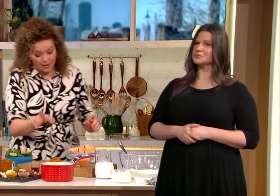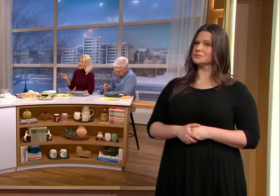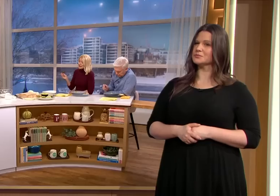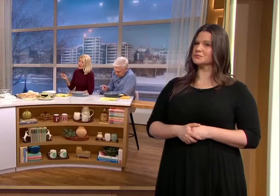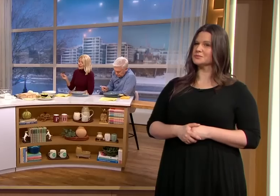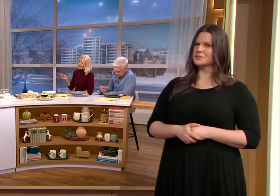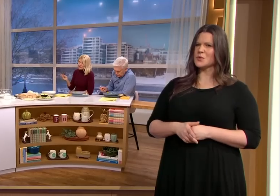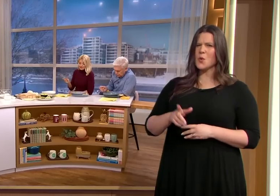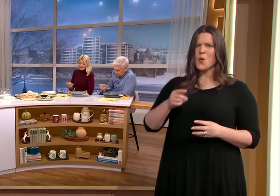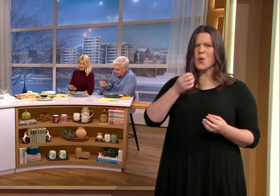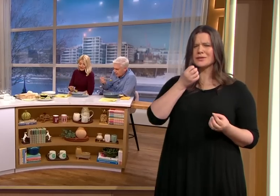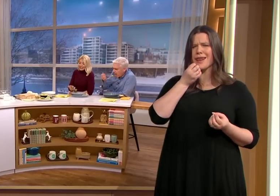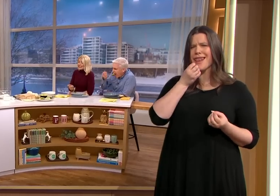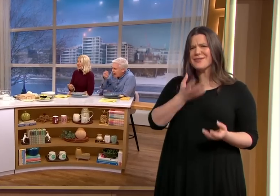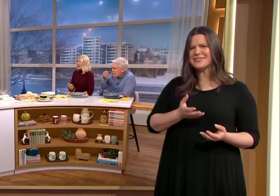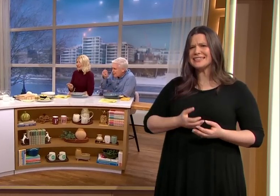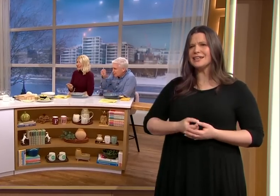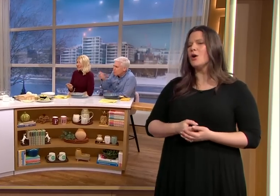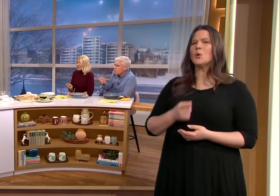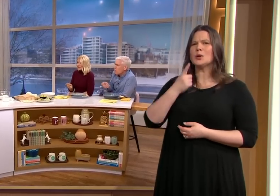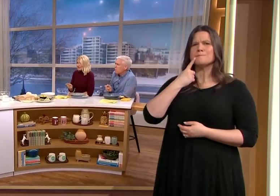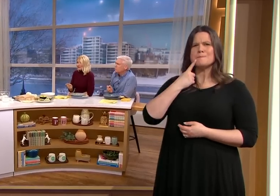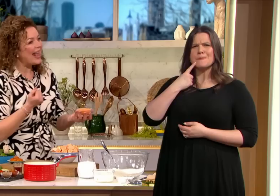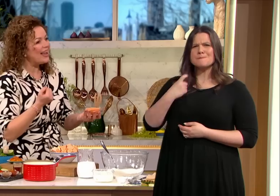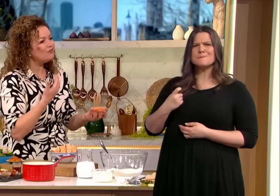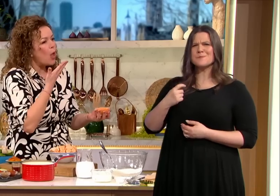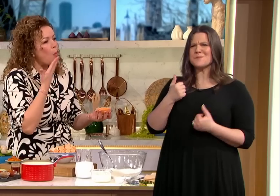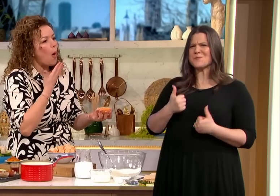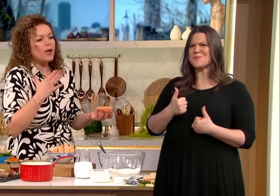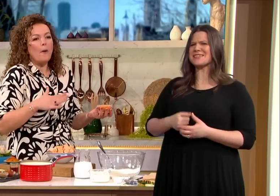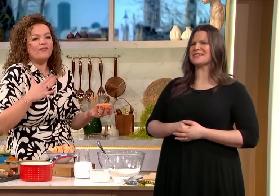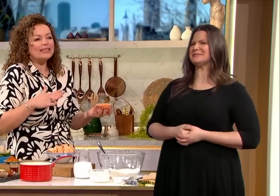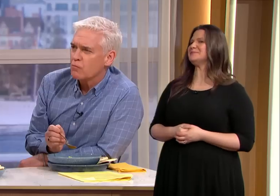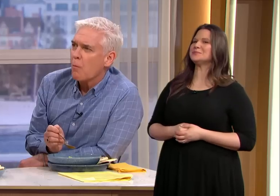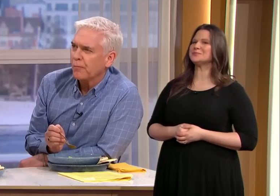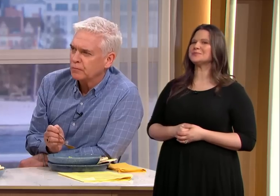that's so lovely that is so delicious oh is it oh good it's genuinely it's